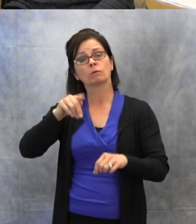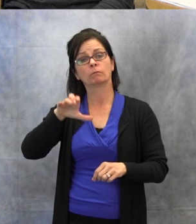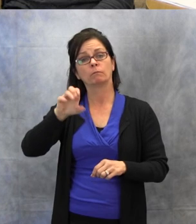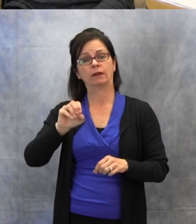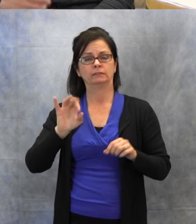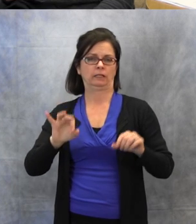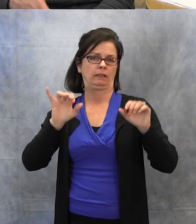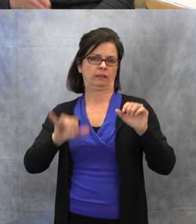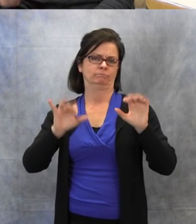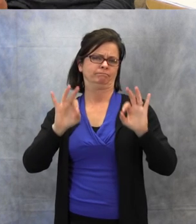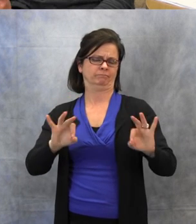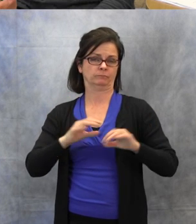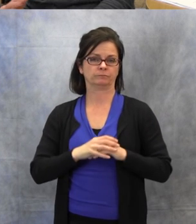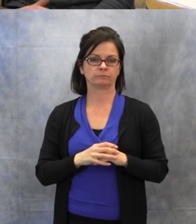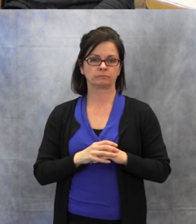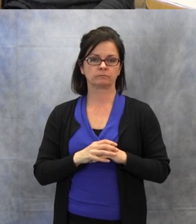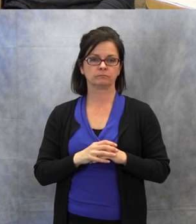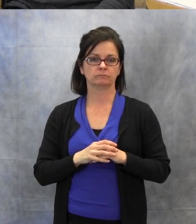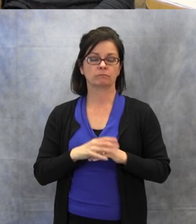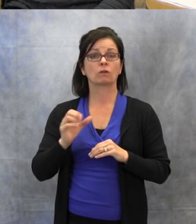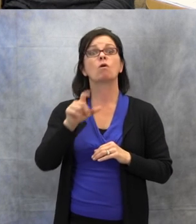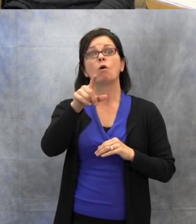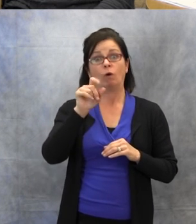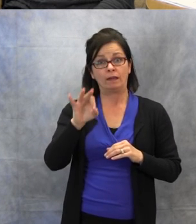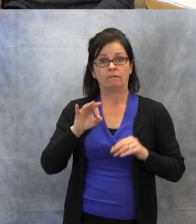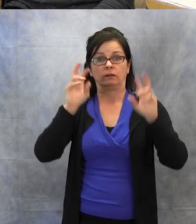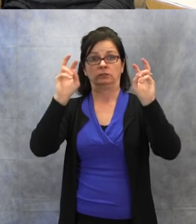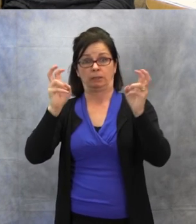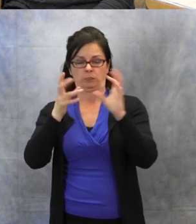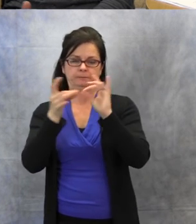When you change the subject, it's great to let them know